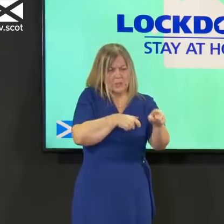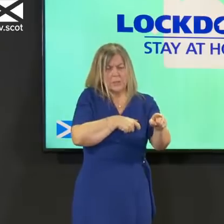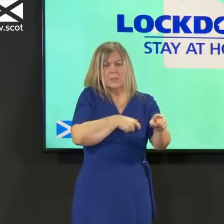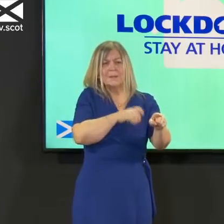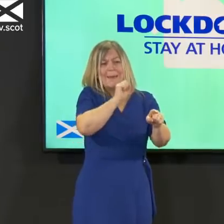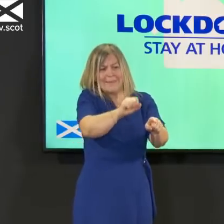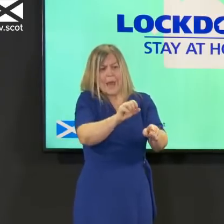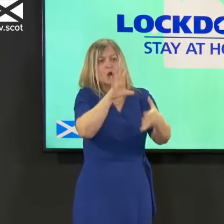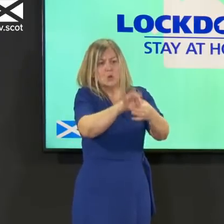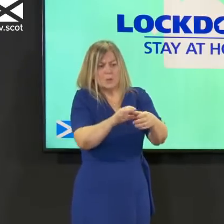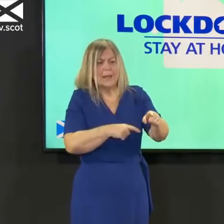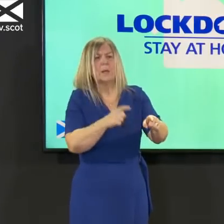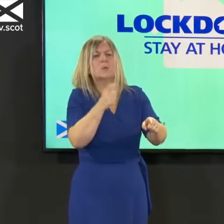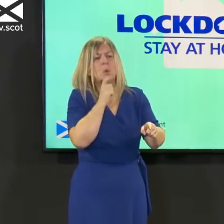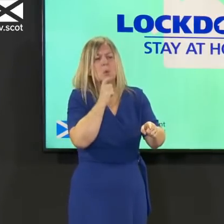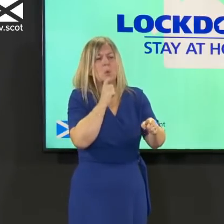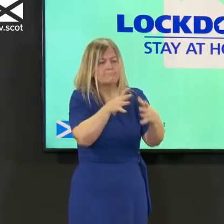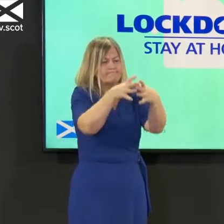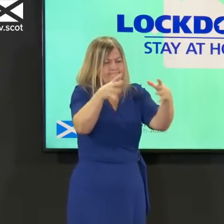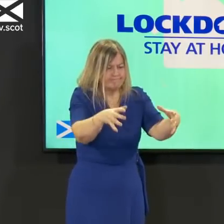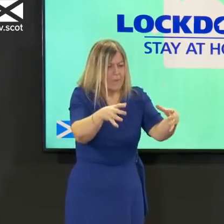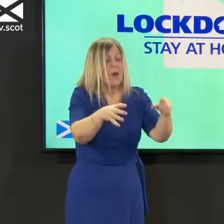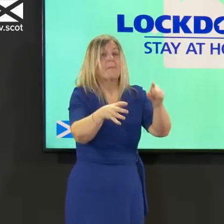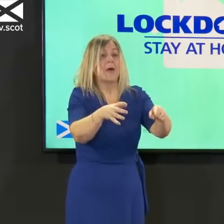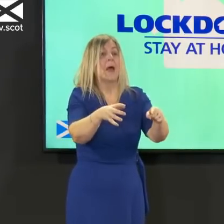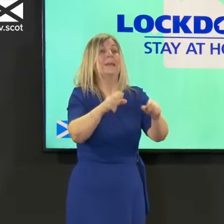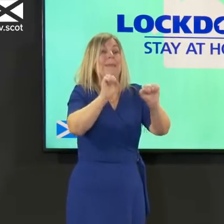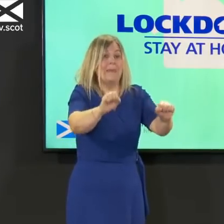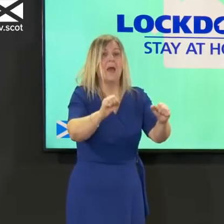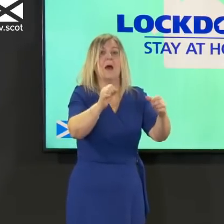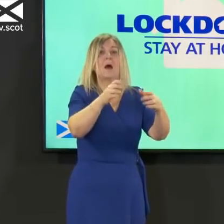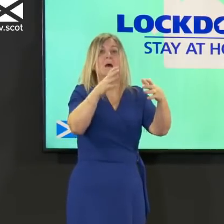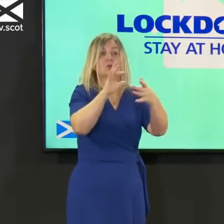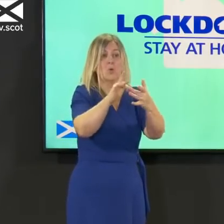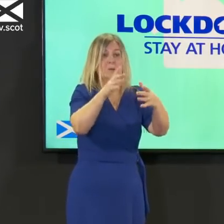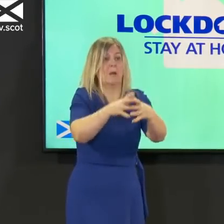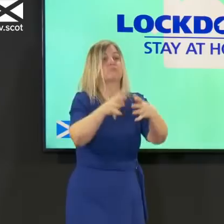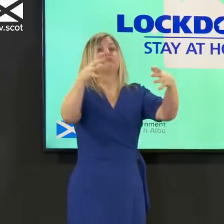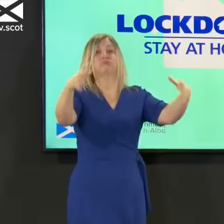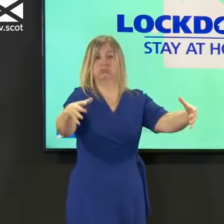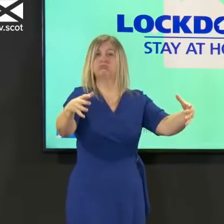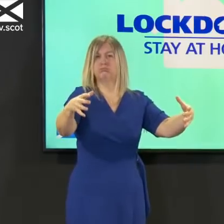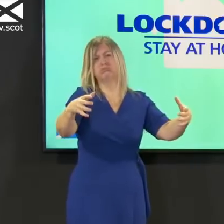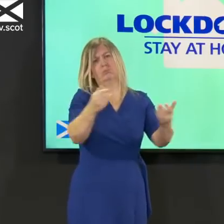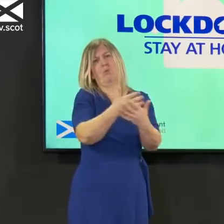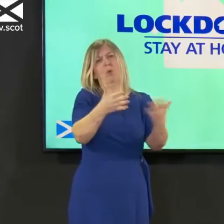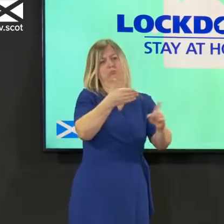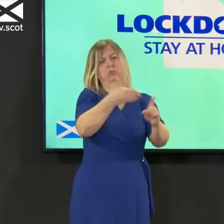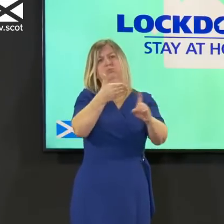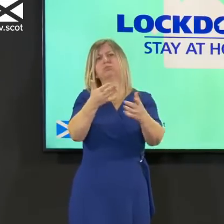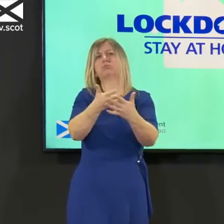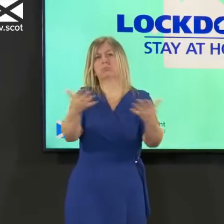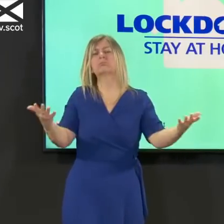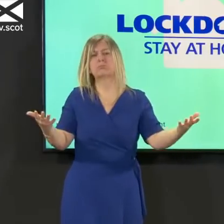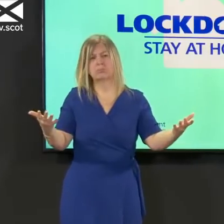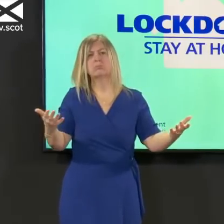of the contacts of cases including individuals who were on that particular flight from heathrow to